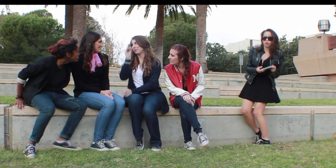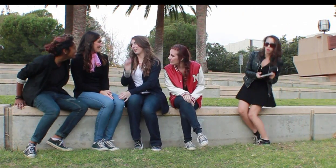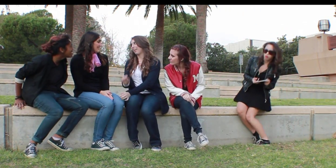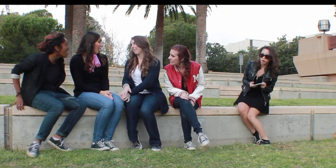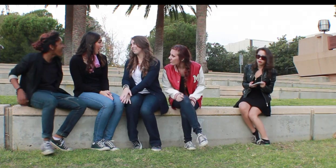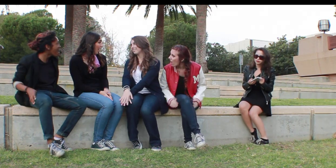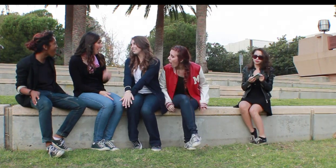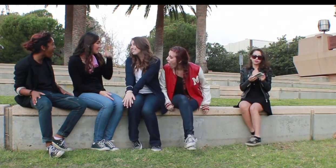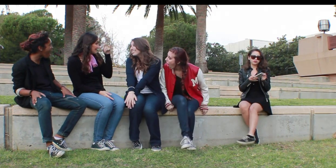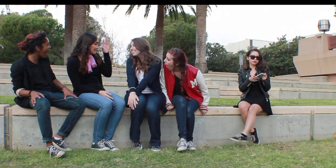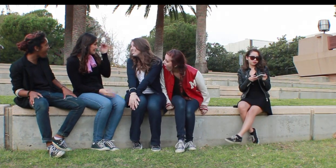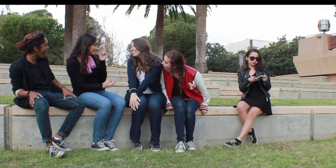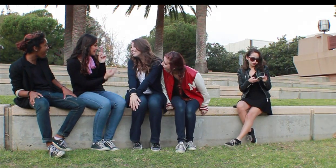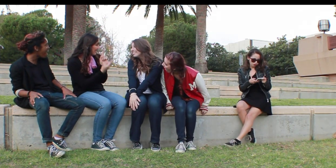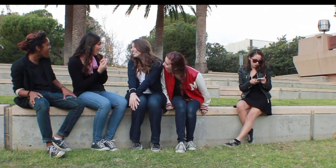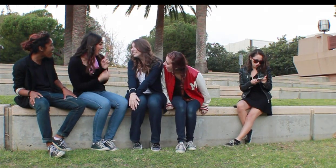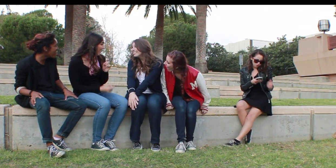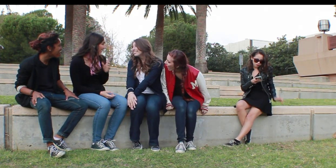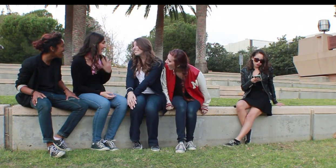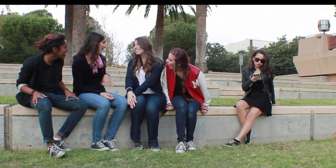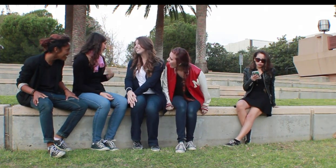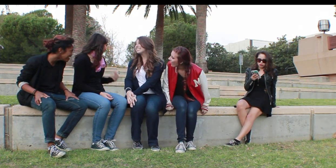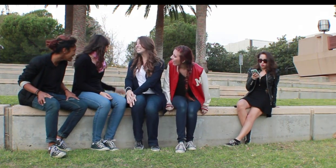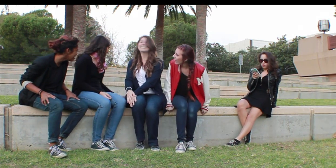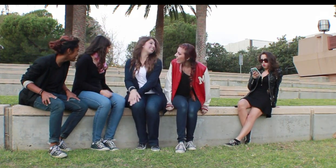Sandy: I met a boy! Marty: You met a boy? Wow.